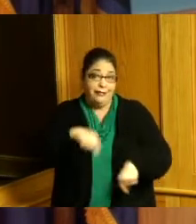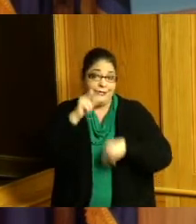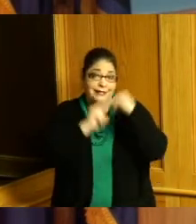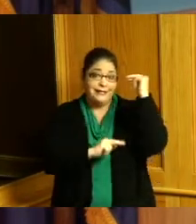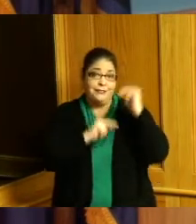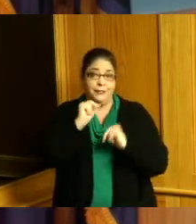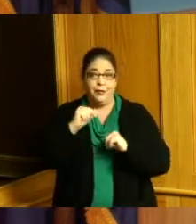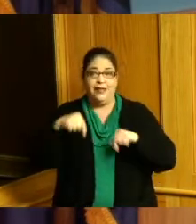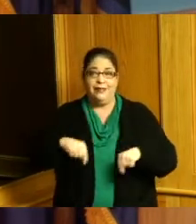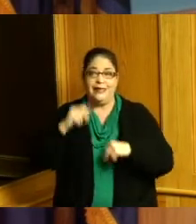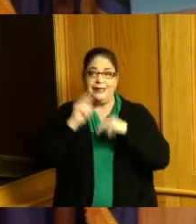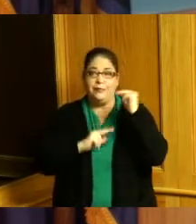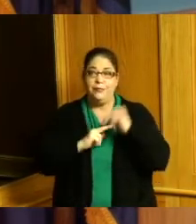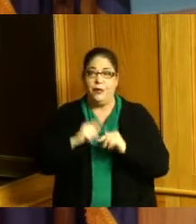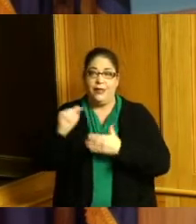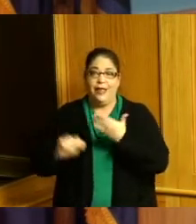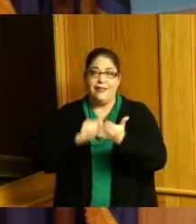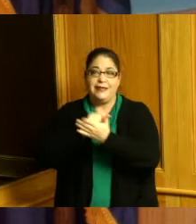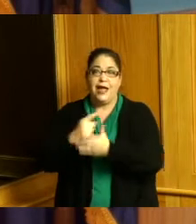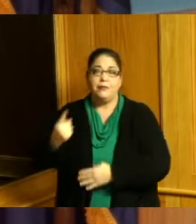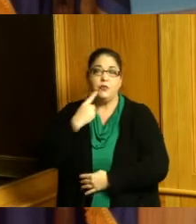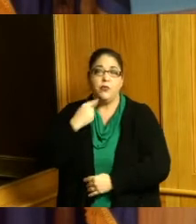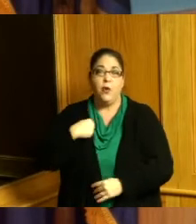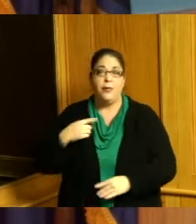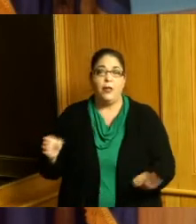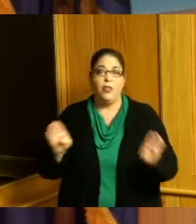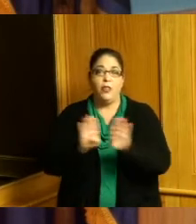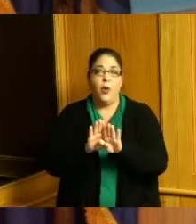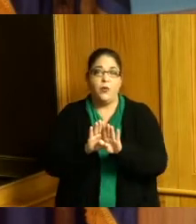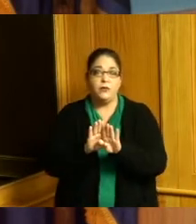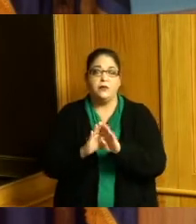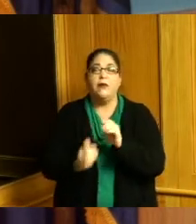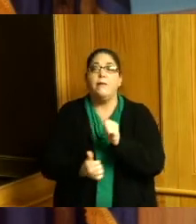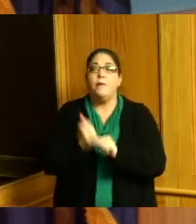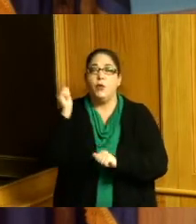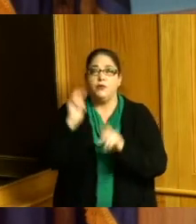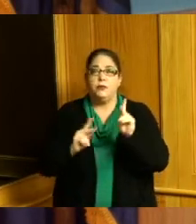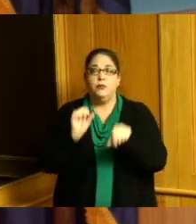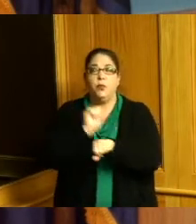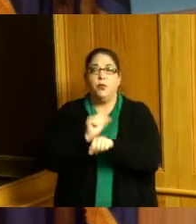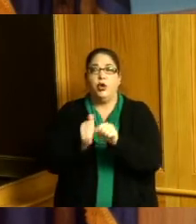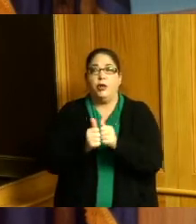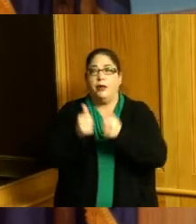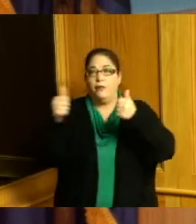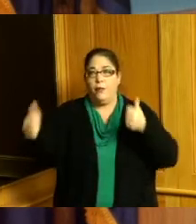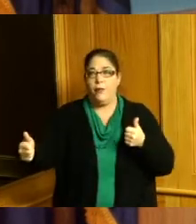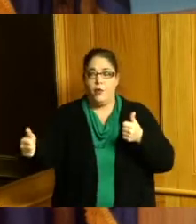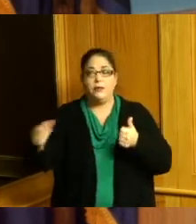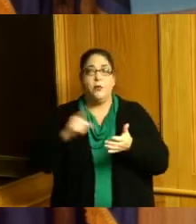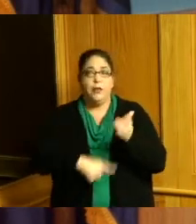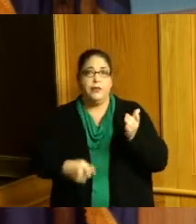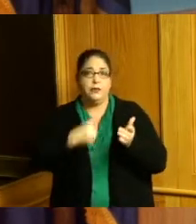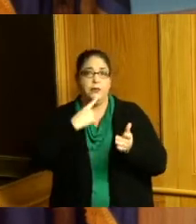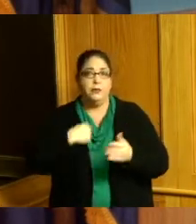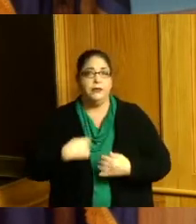I was told was closed most people were working from home and so we came into the building and